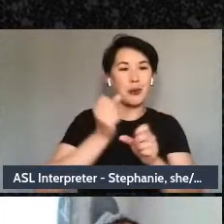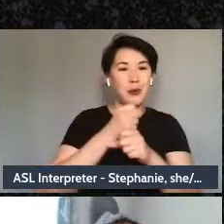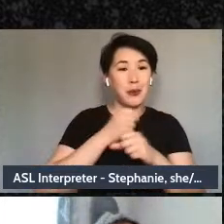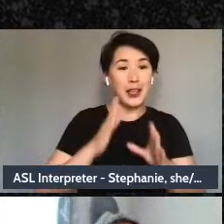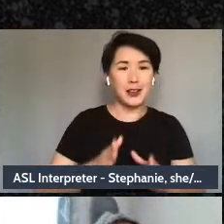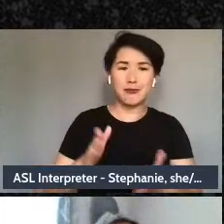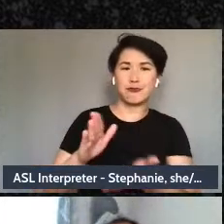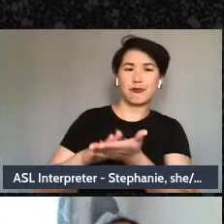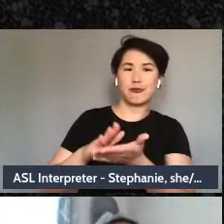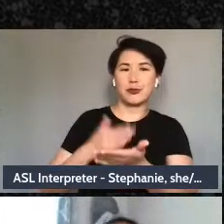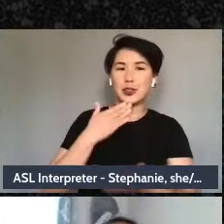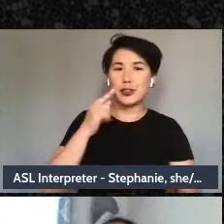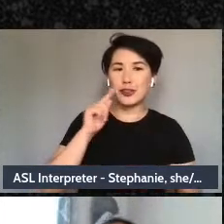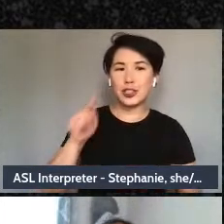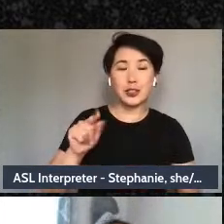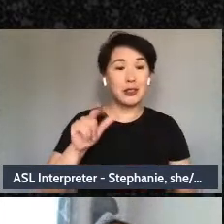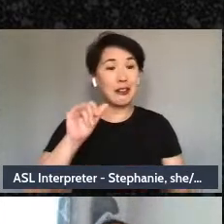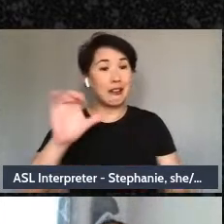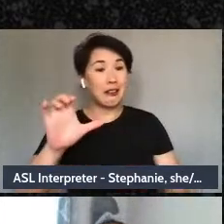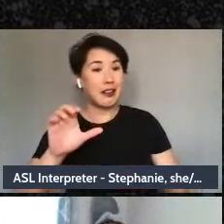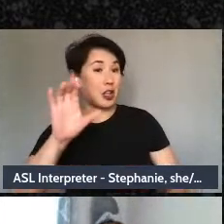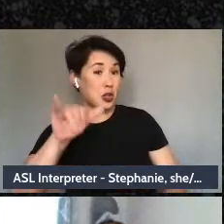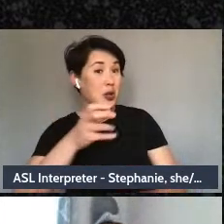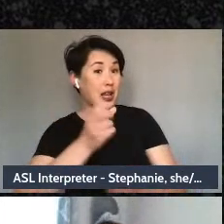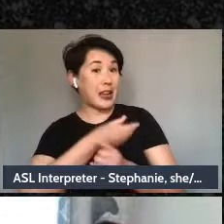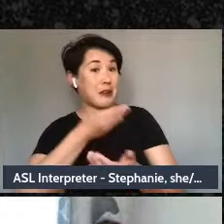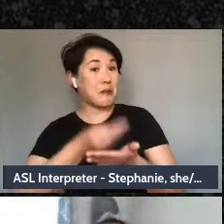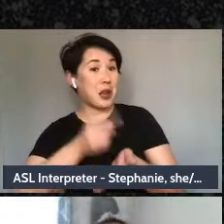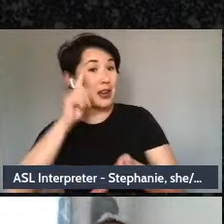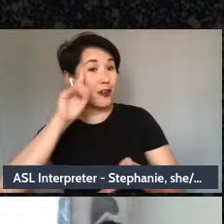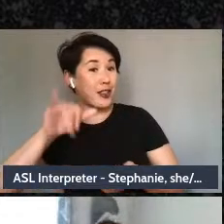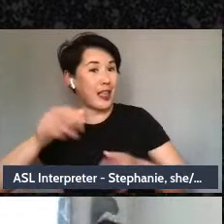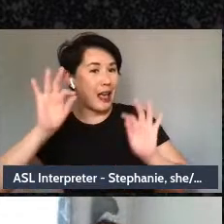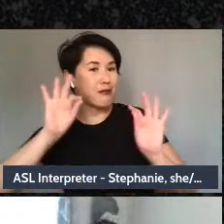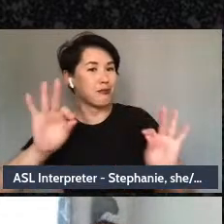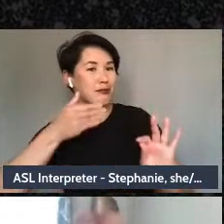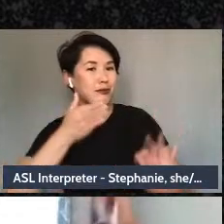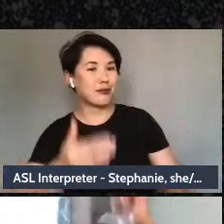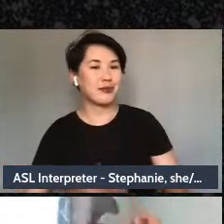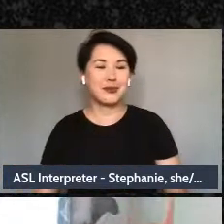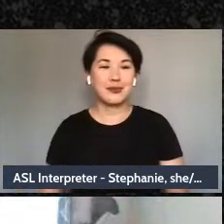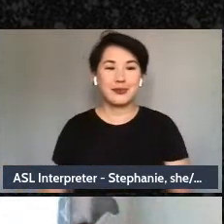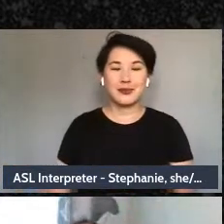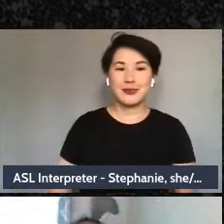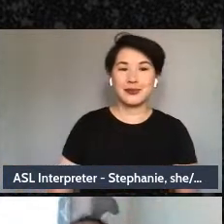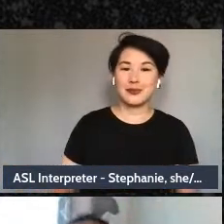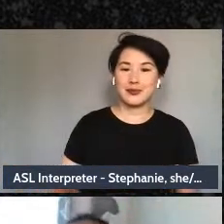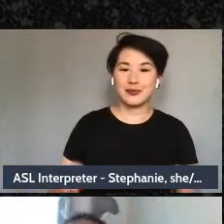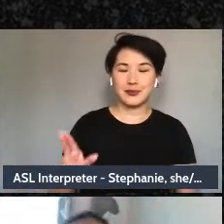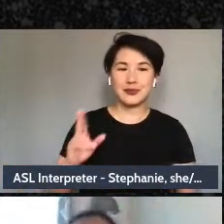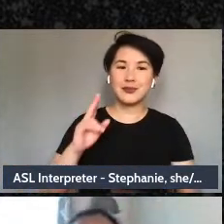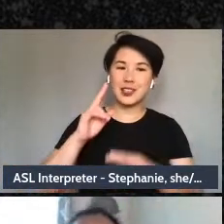at least you're getting paid for it, that's good fantastic and universal income for all,